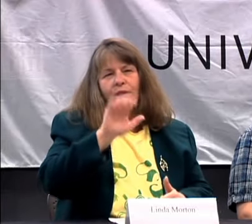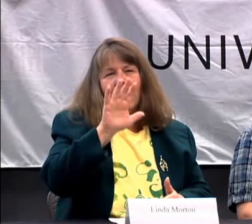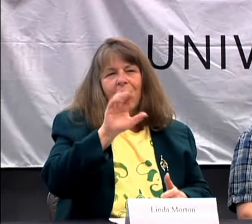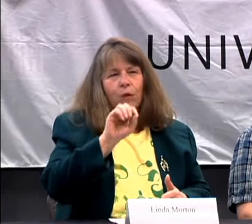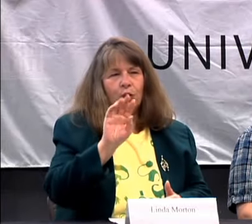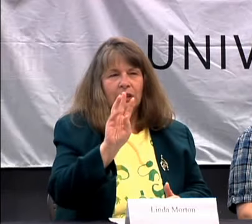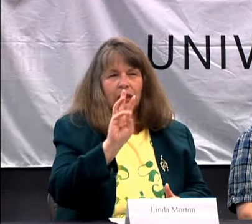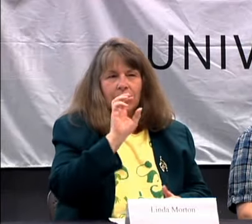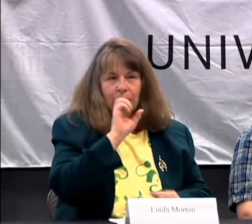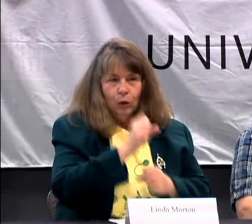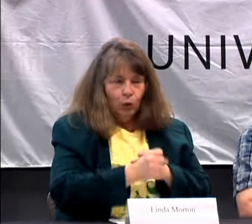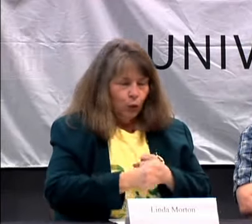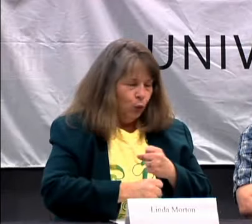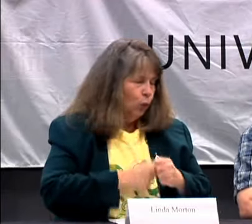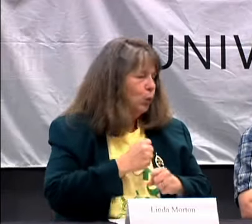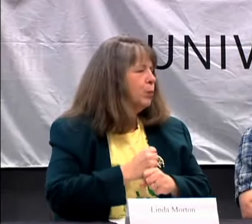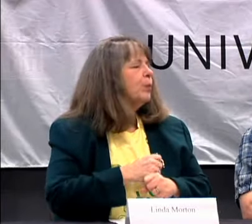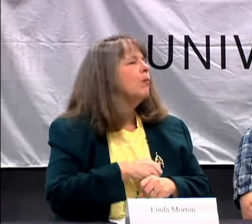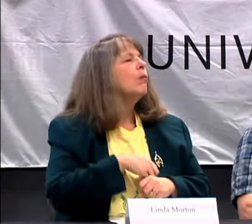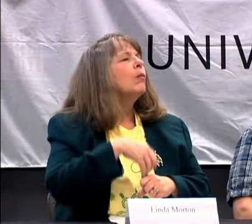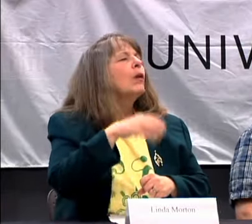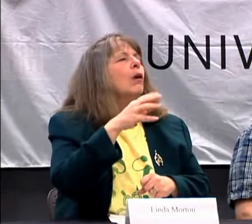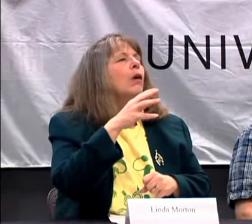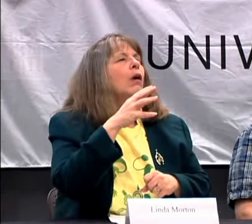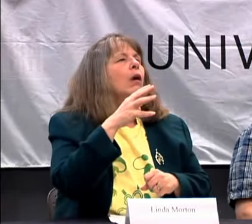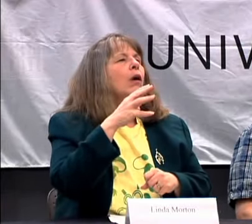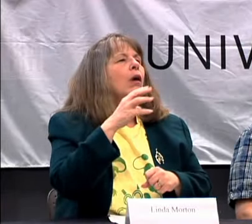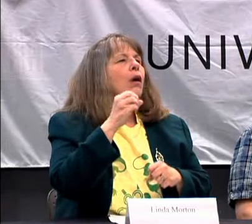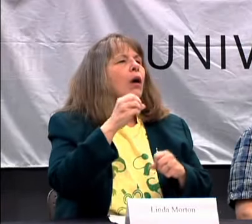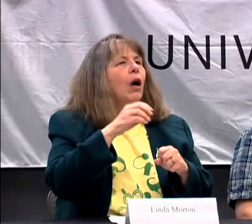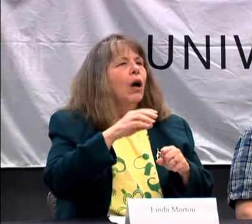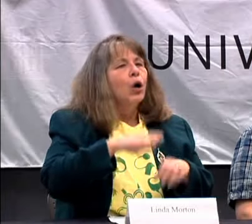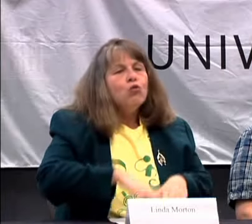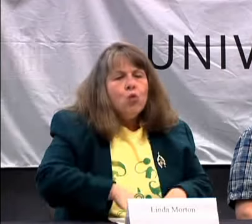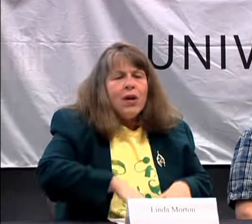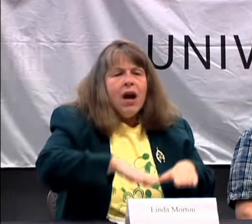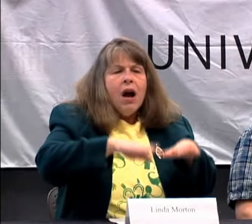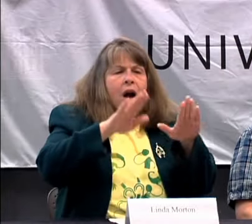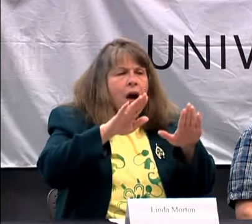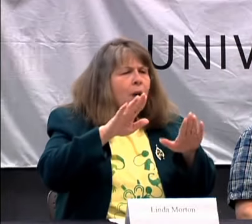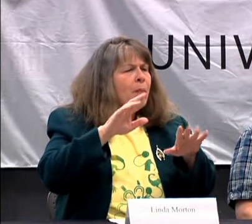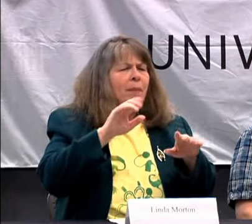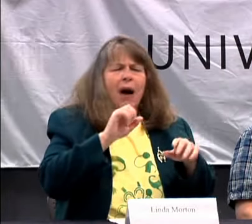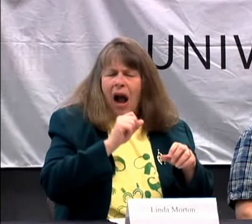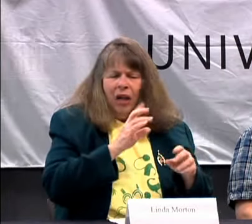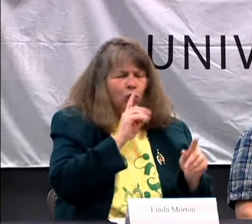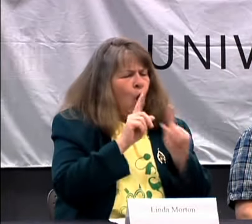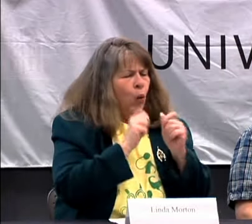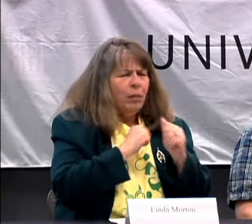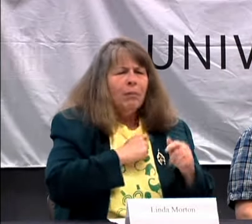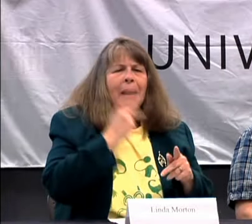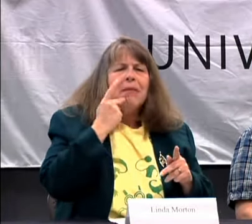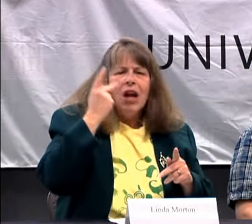UNTIL I WAS ABOUT 5 OR 6 YEARS OLD. GROWING UP I WOULD TALK WITH MY